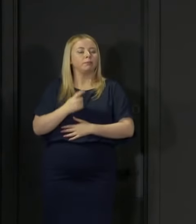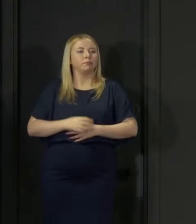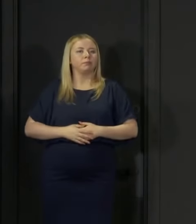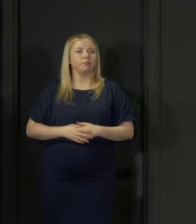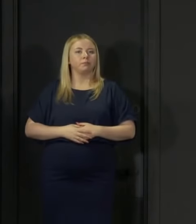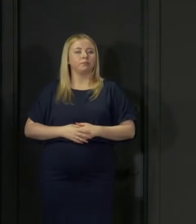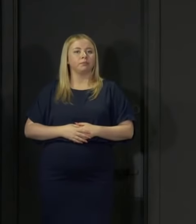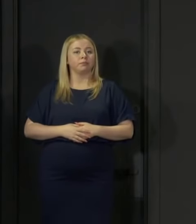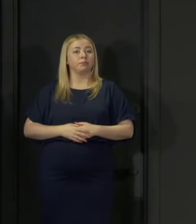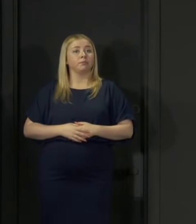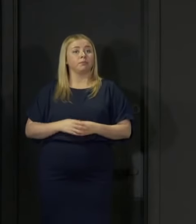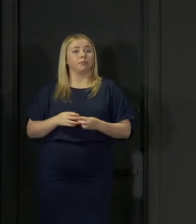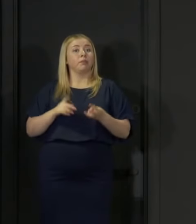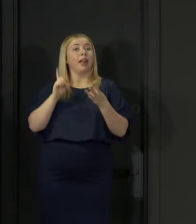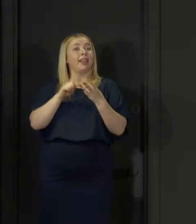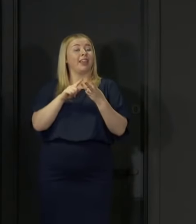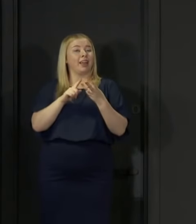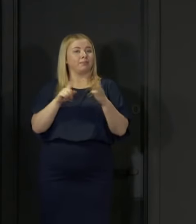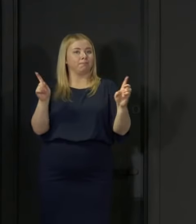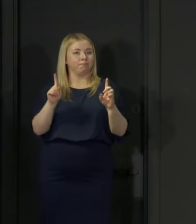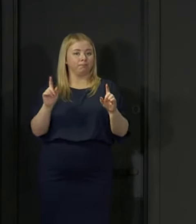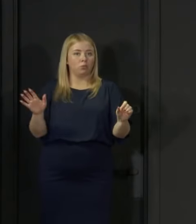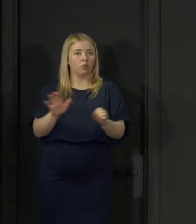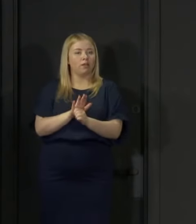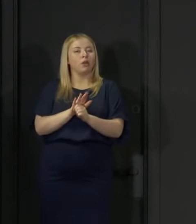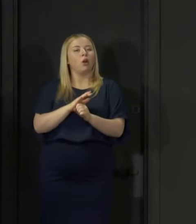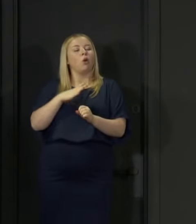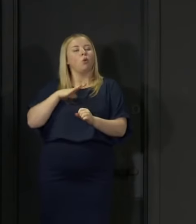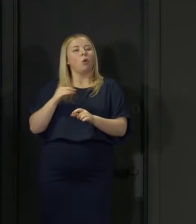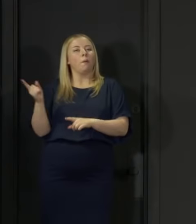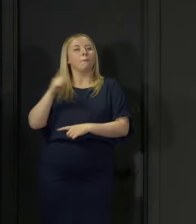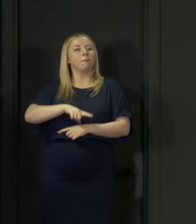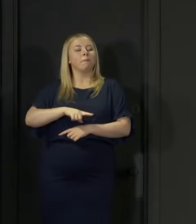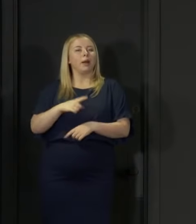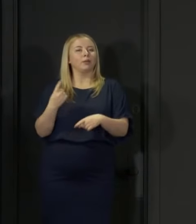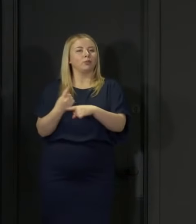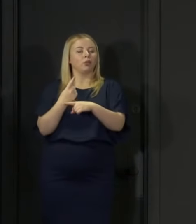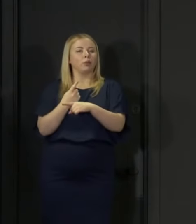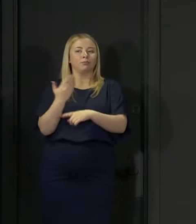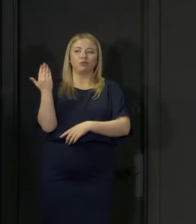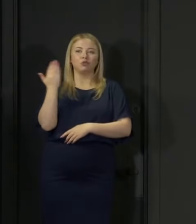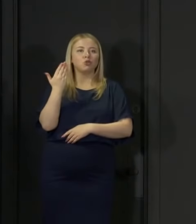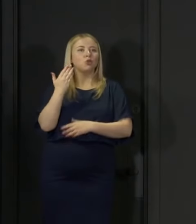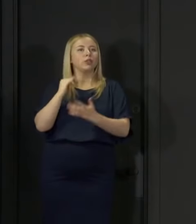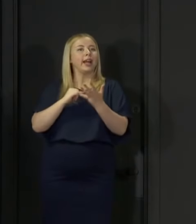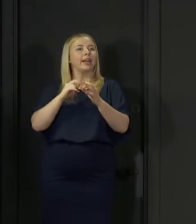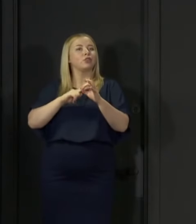Finally today, before I conclude, I want to return to the issue of the SQA results.